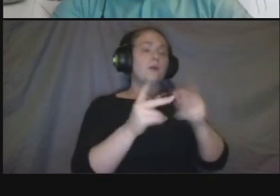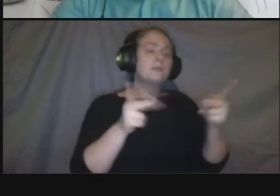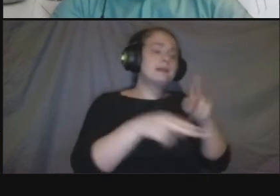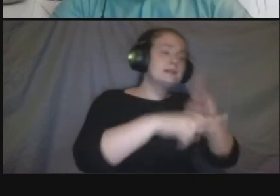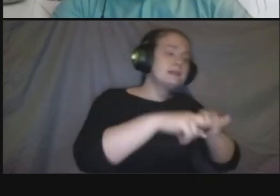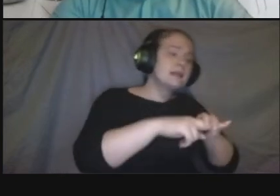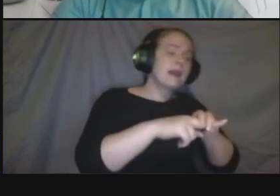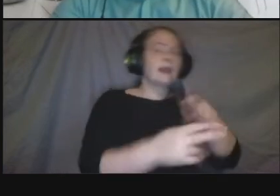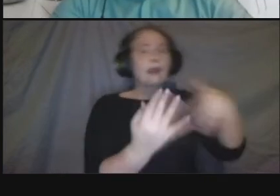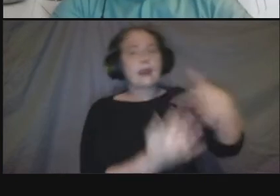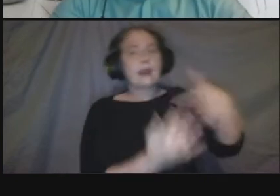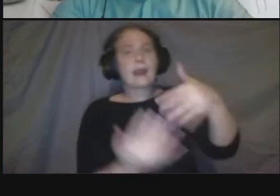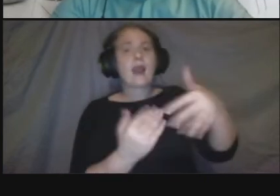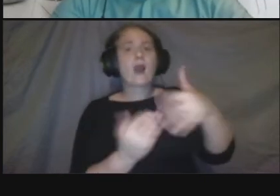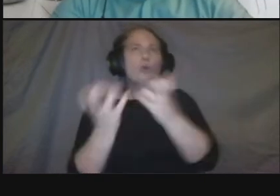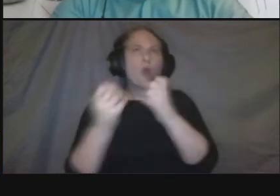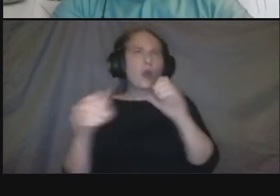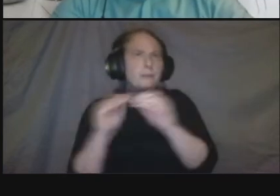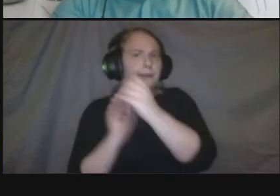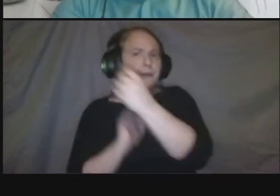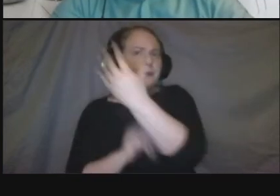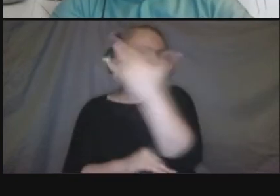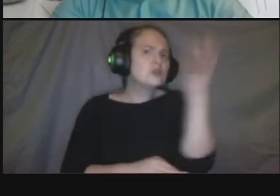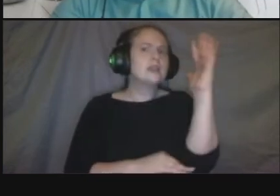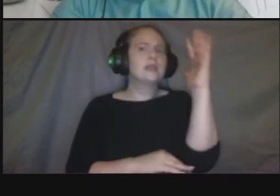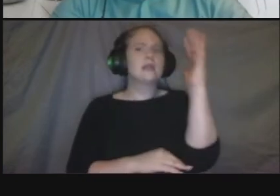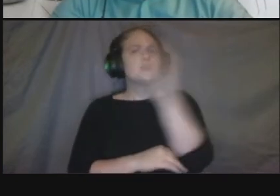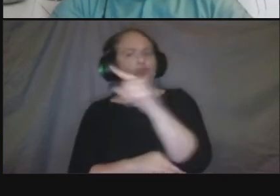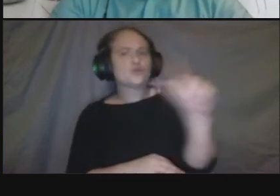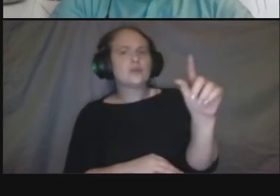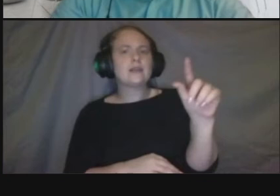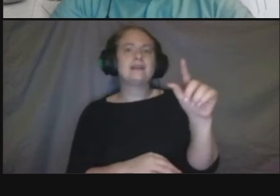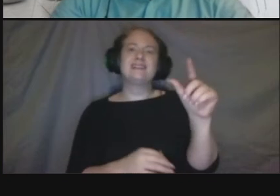and one thing we want to know is now that we've experienced the pandemic and again we're still